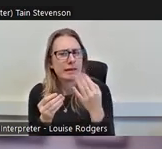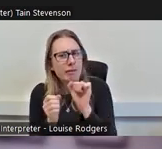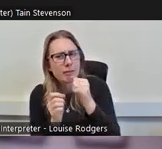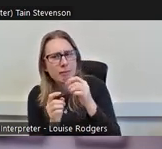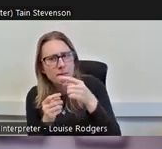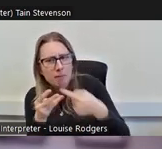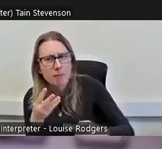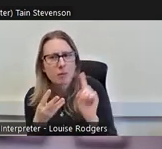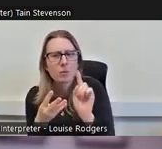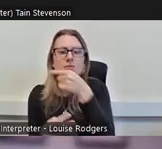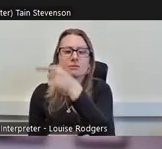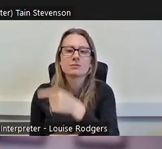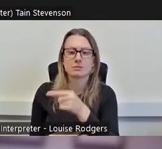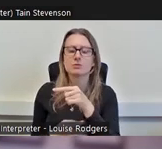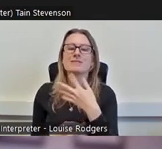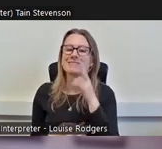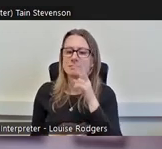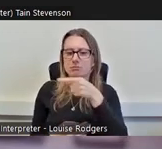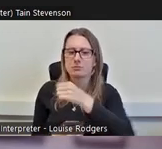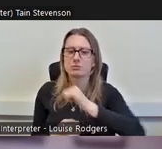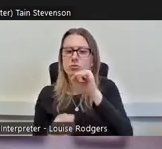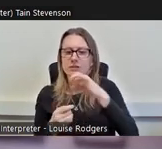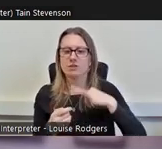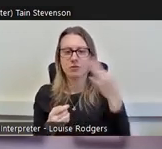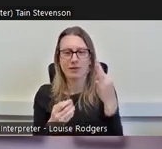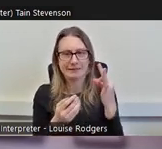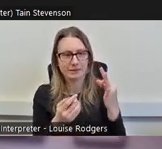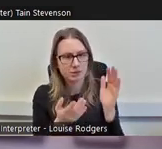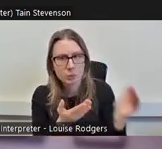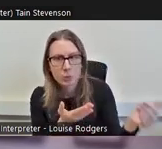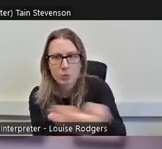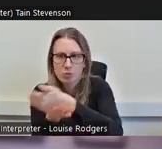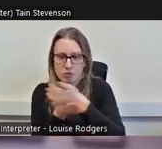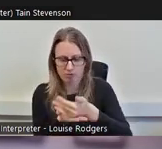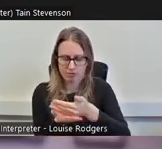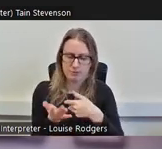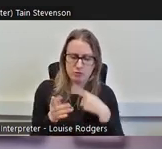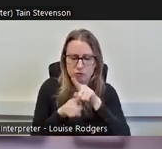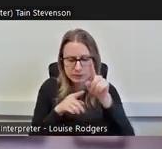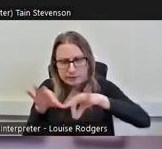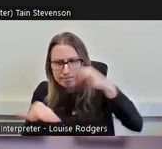done is take all of the Scottish volunteers and look at which age group, gender, disability, ethnicity,